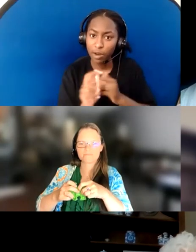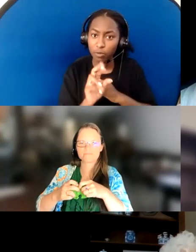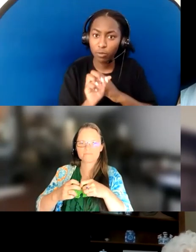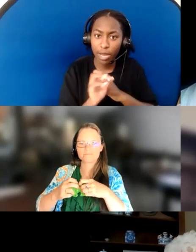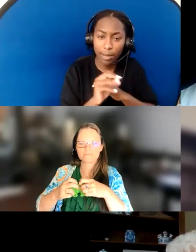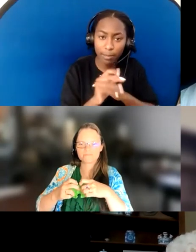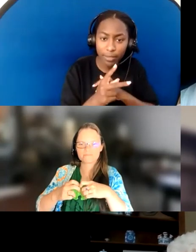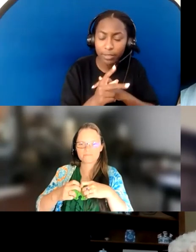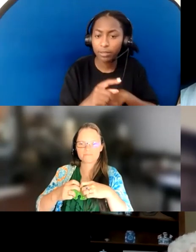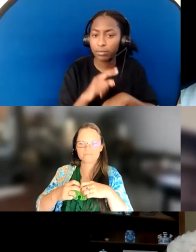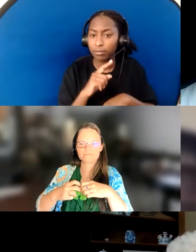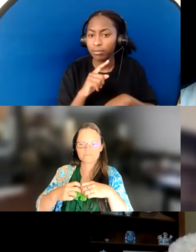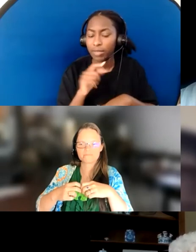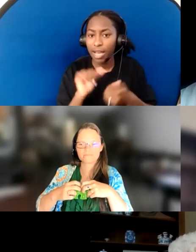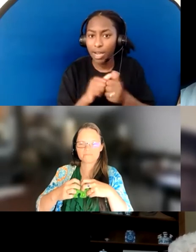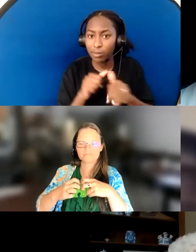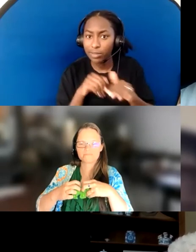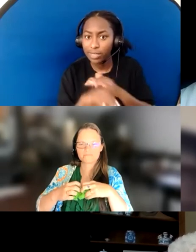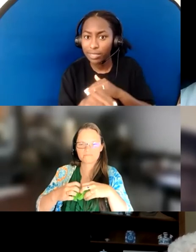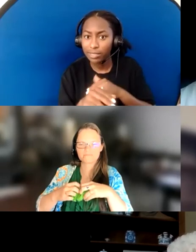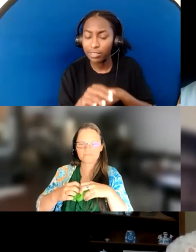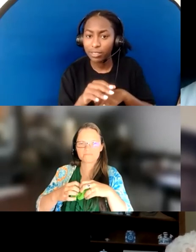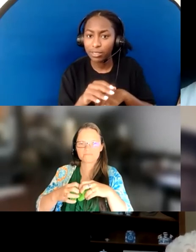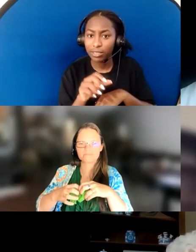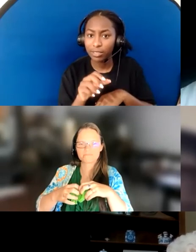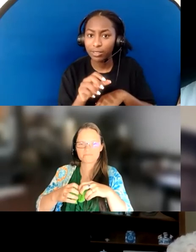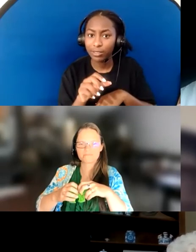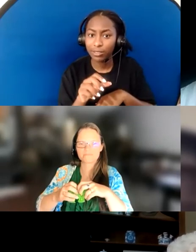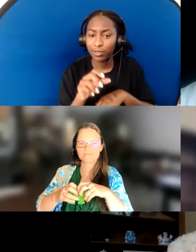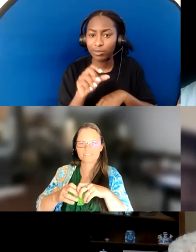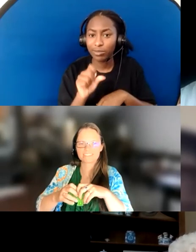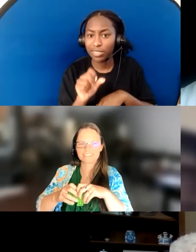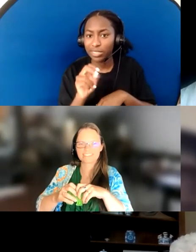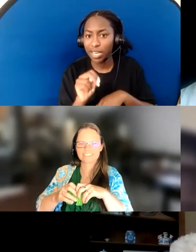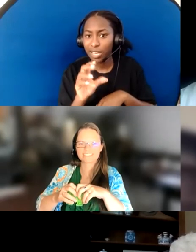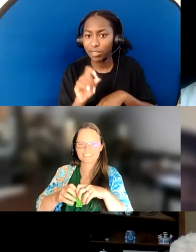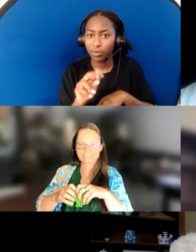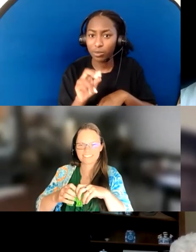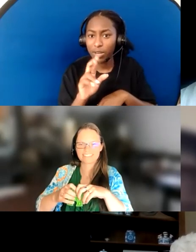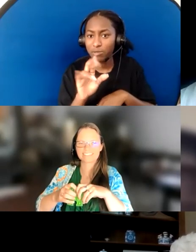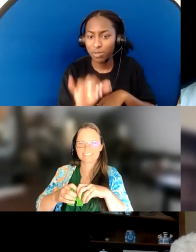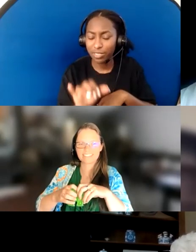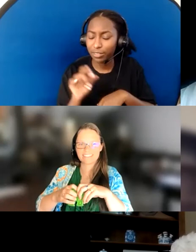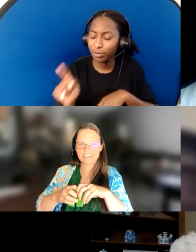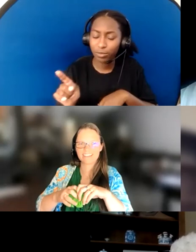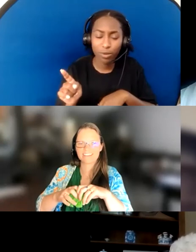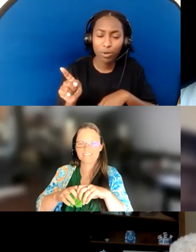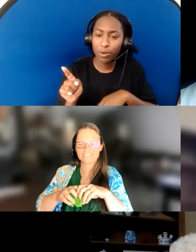etc., etc., etc. I thought, "Wow! What a wonderful addition "she's brought to this."